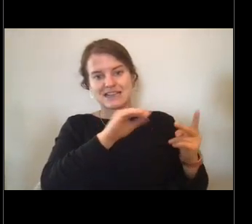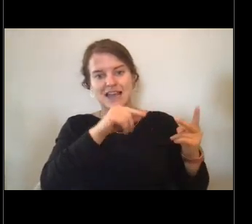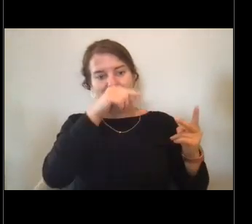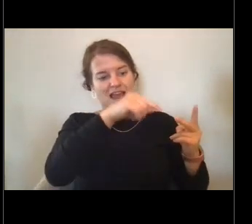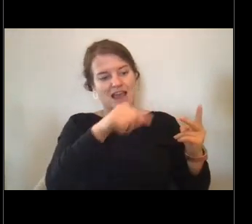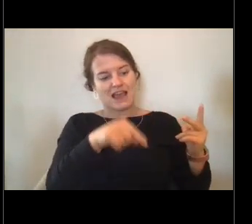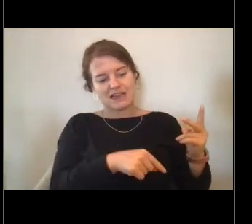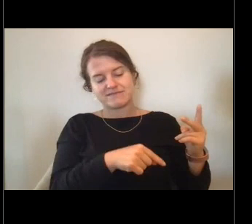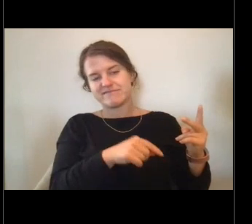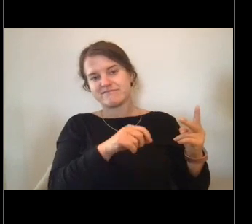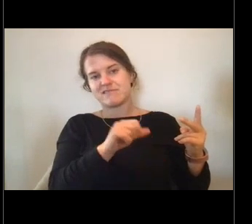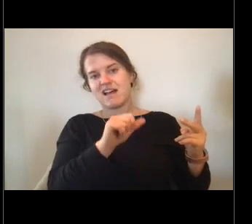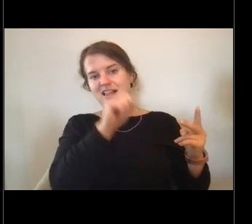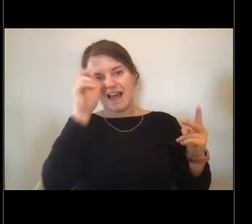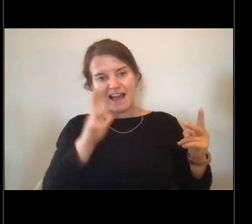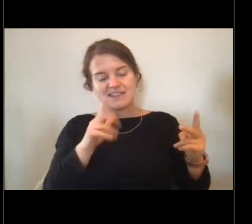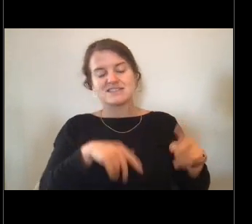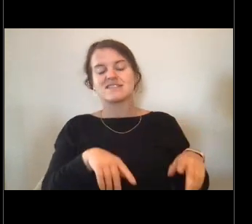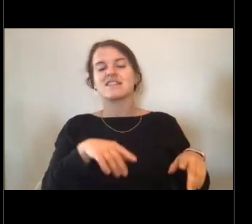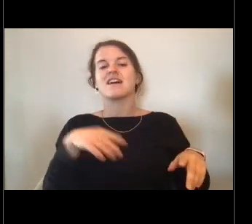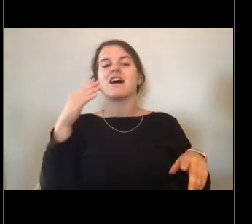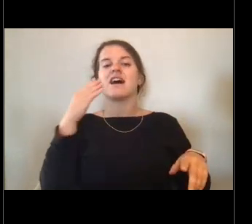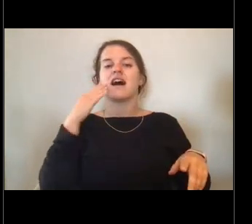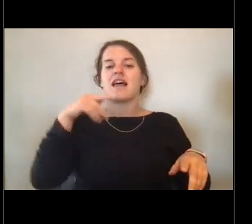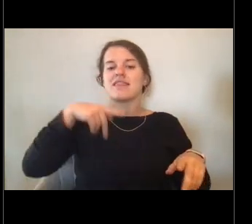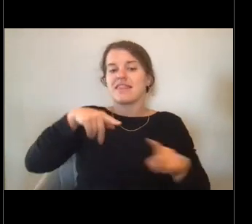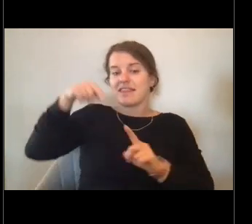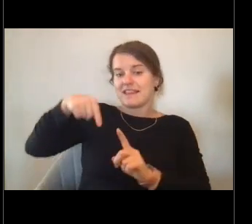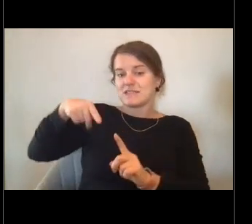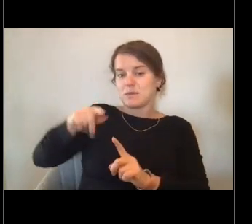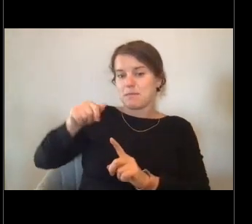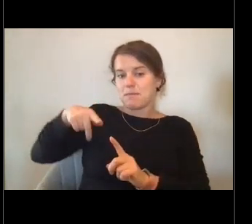And this was the mooring that we went out last August